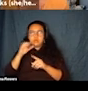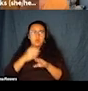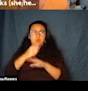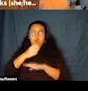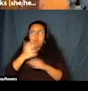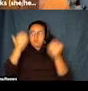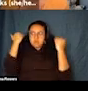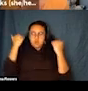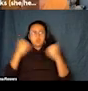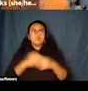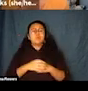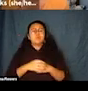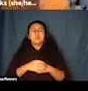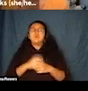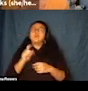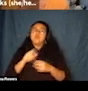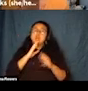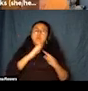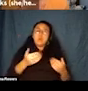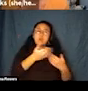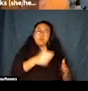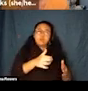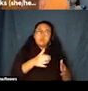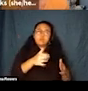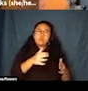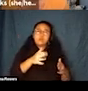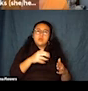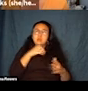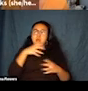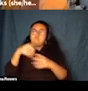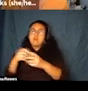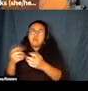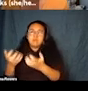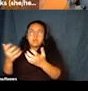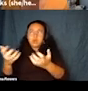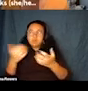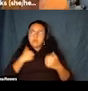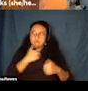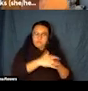We make sure people know that that space is available to them. And then we have an access go to person.